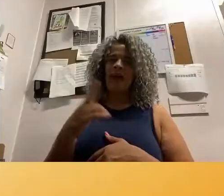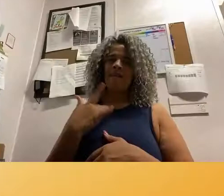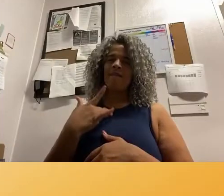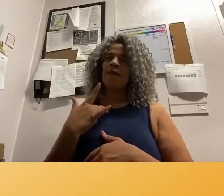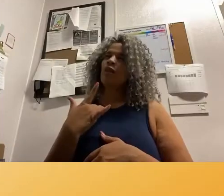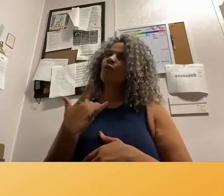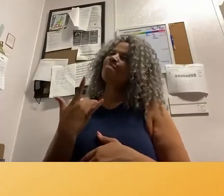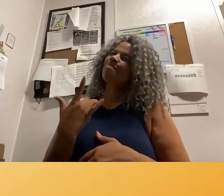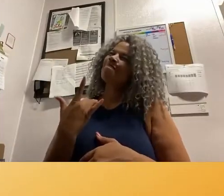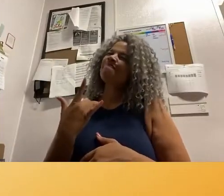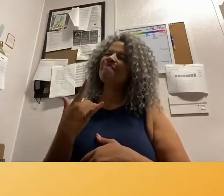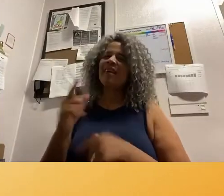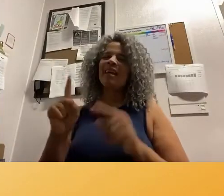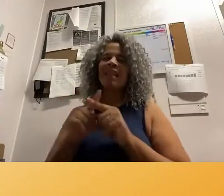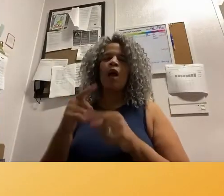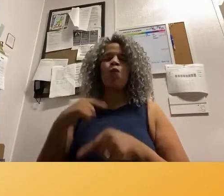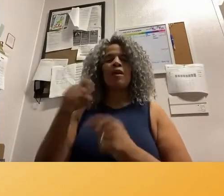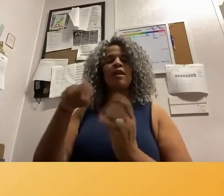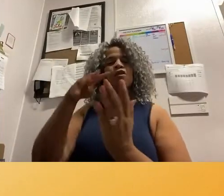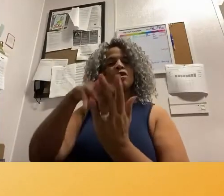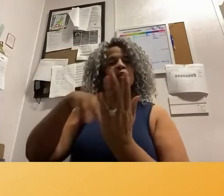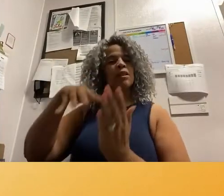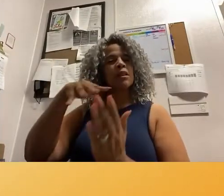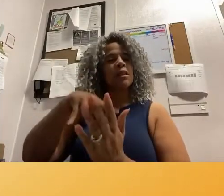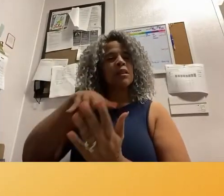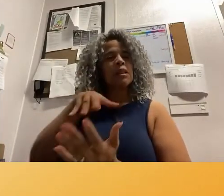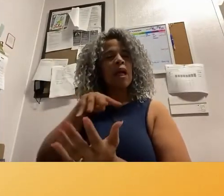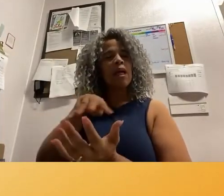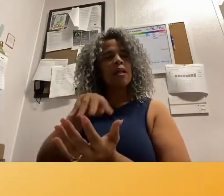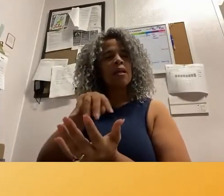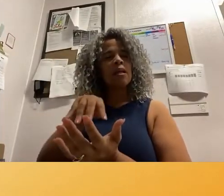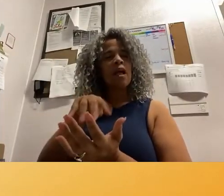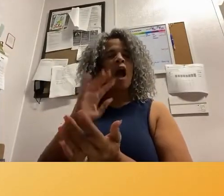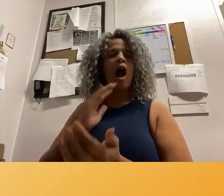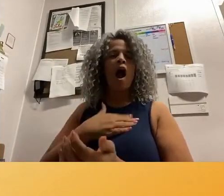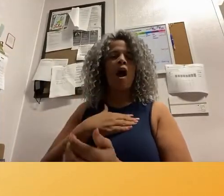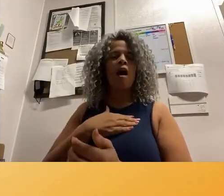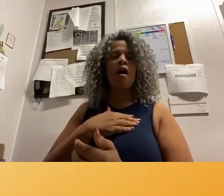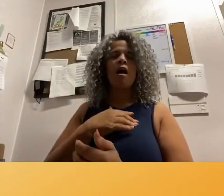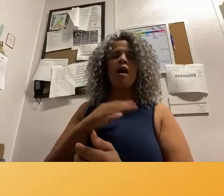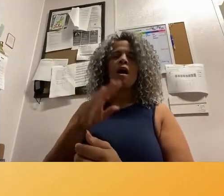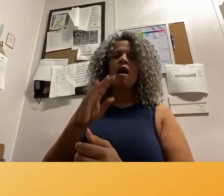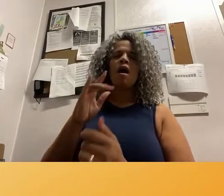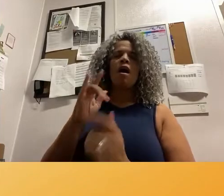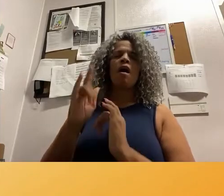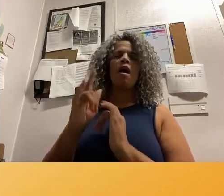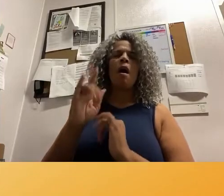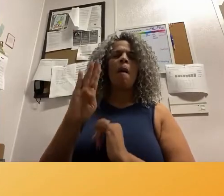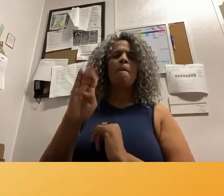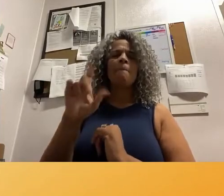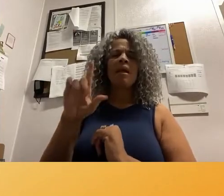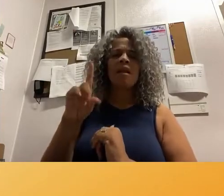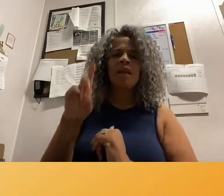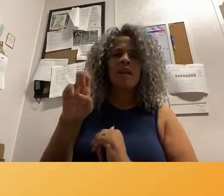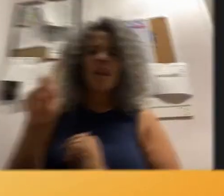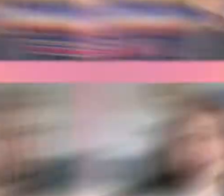We need to study our beloveds who have taught us how to belove one another. That's what I feel like.